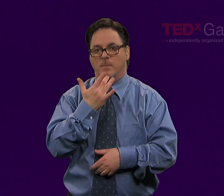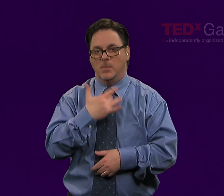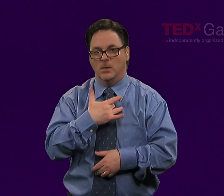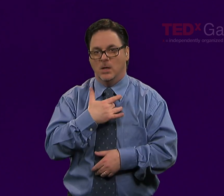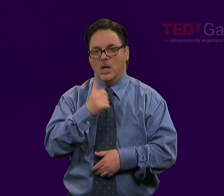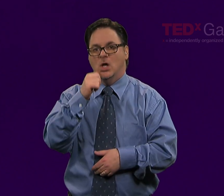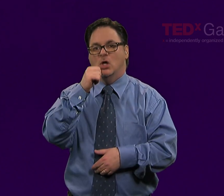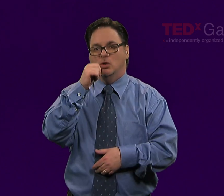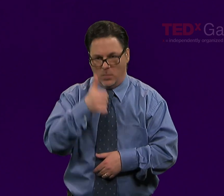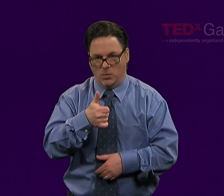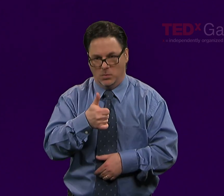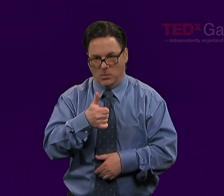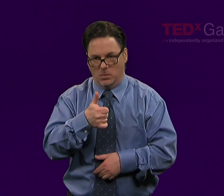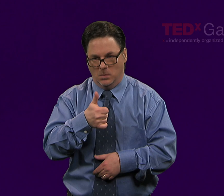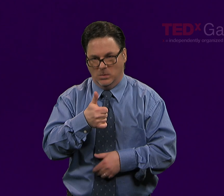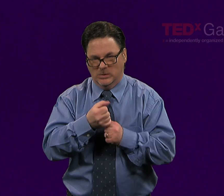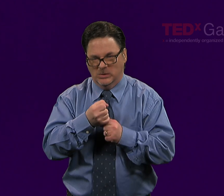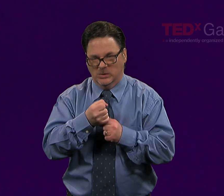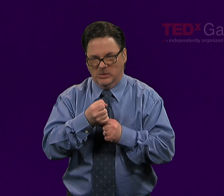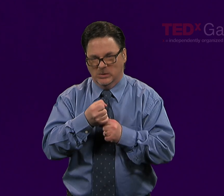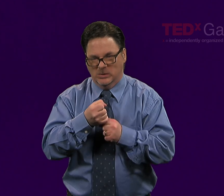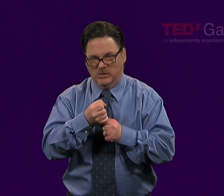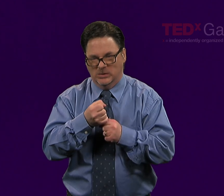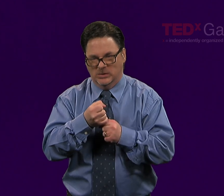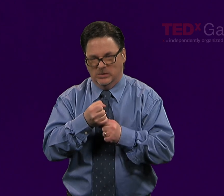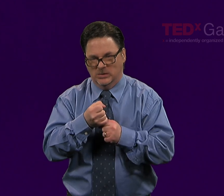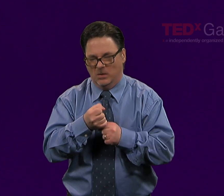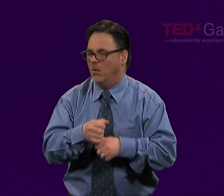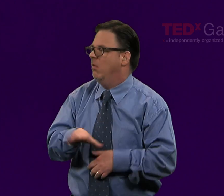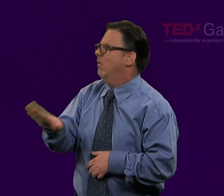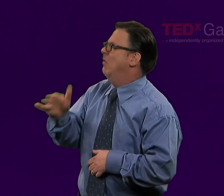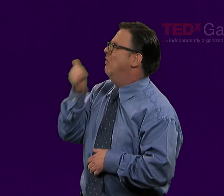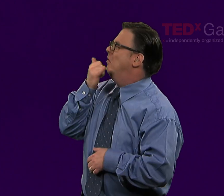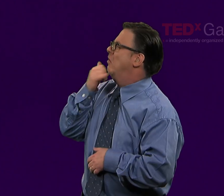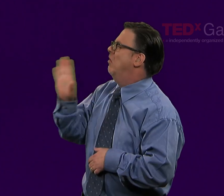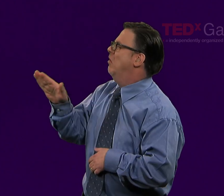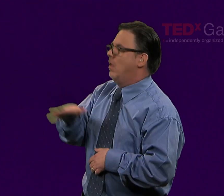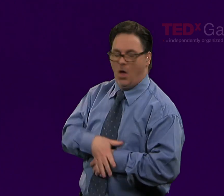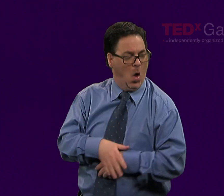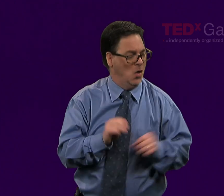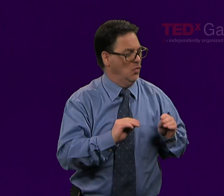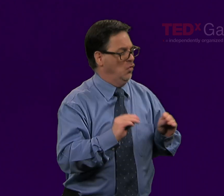that my wife's birthday was the very next day. She woke wondering why I'd woken in a panic,